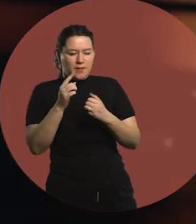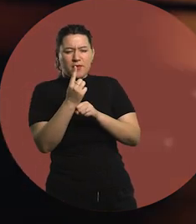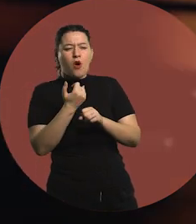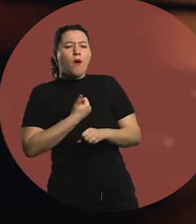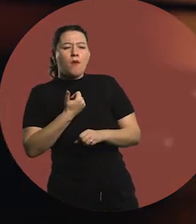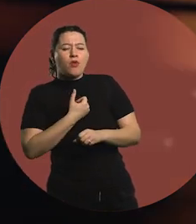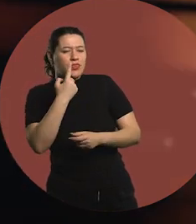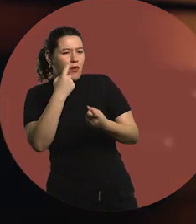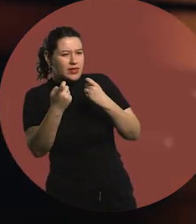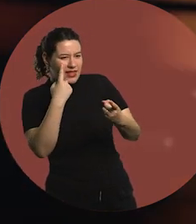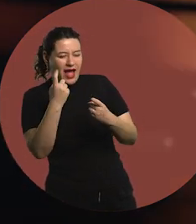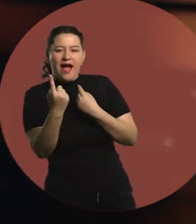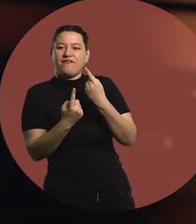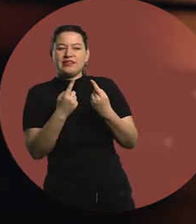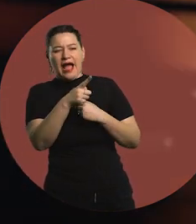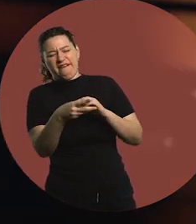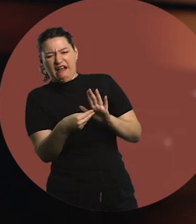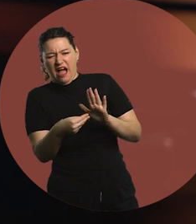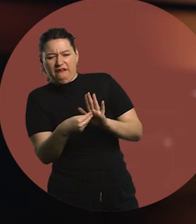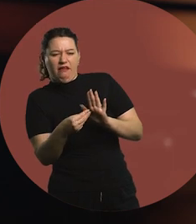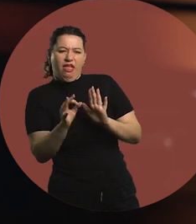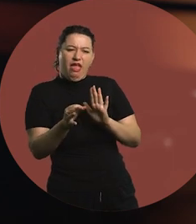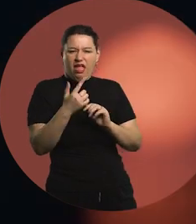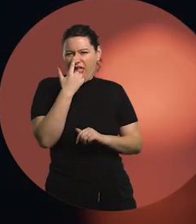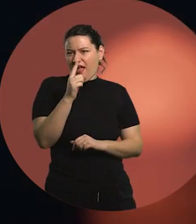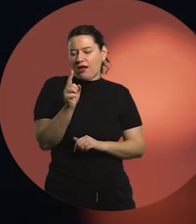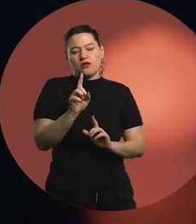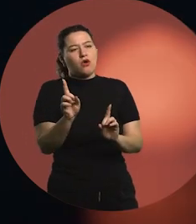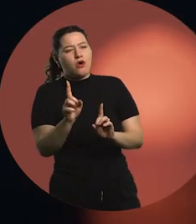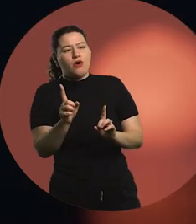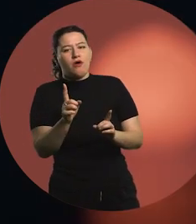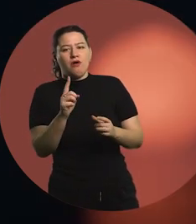It's not about laziness, not about refusing to participate,